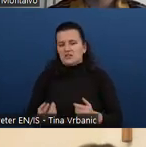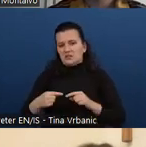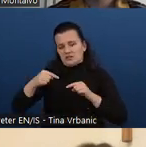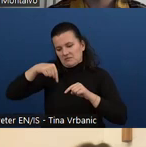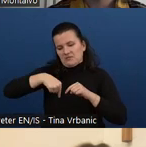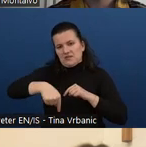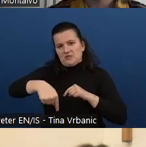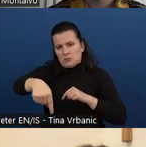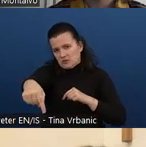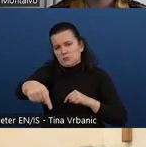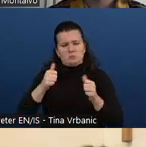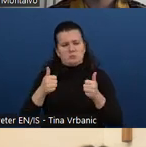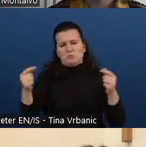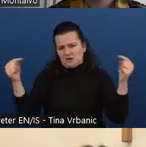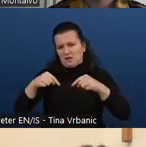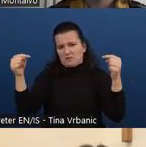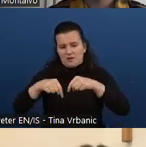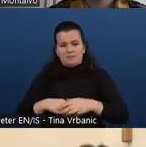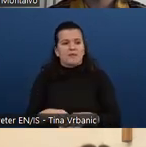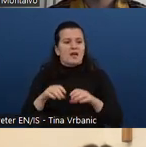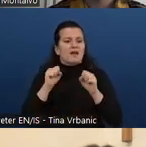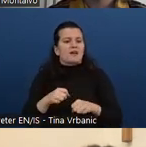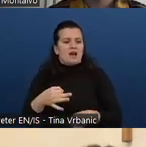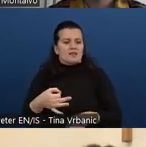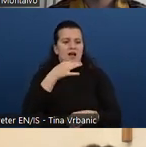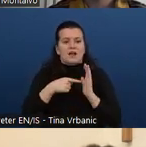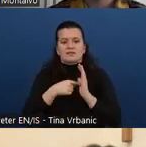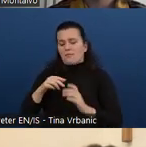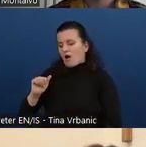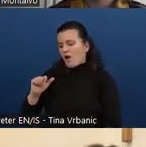We work with EU specific parts of IAAP.